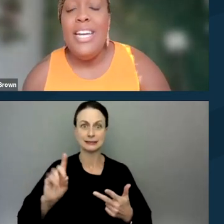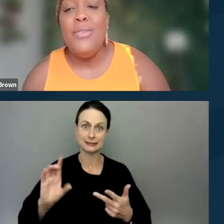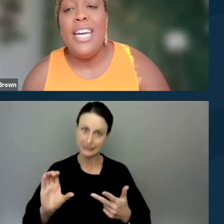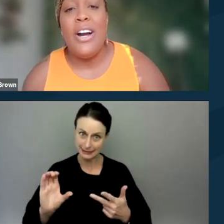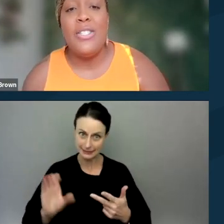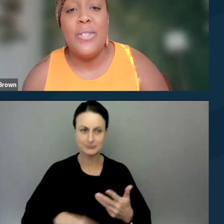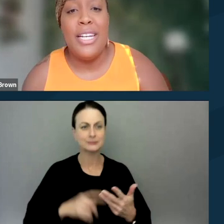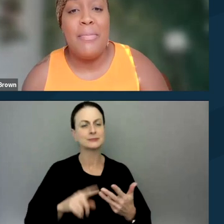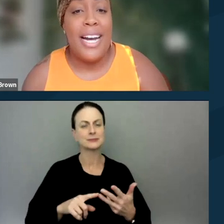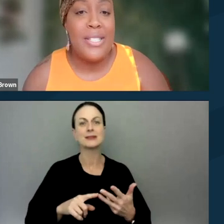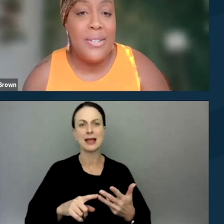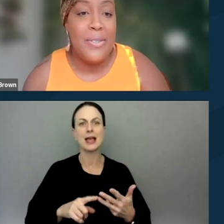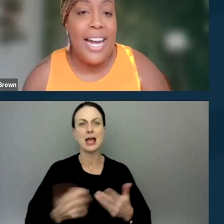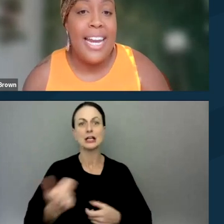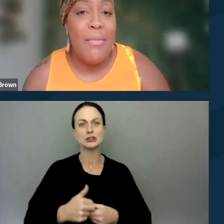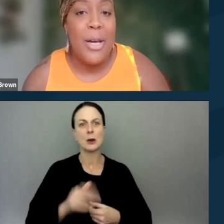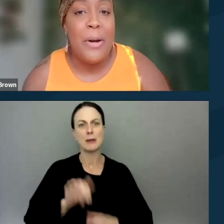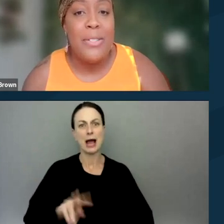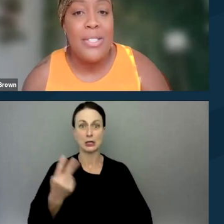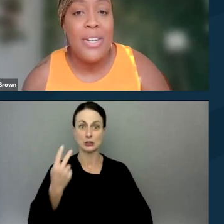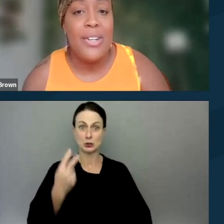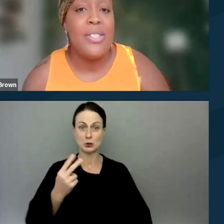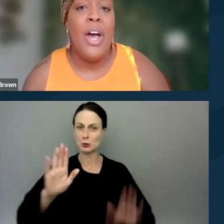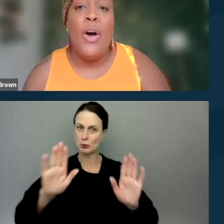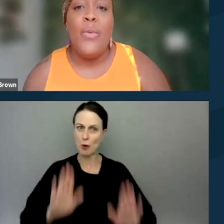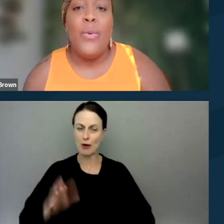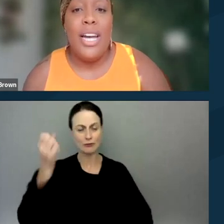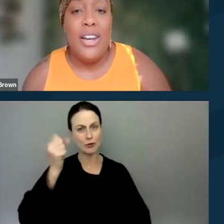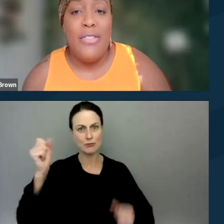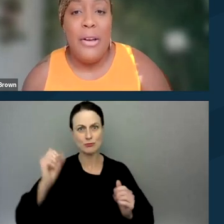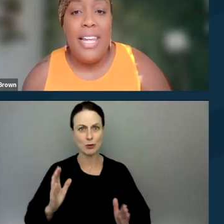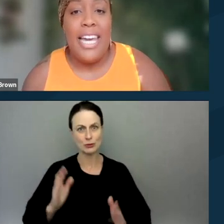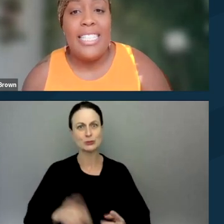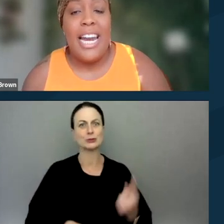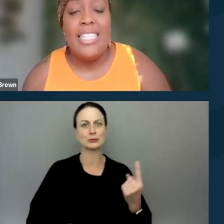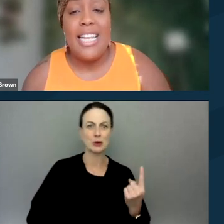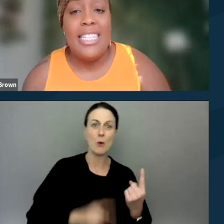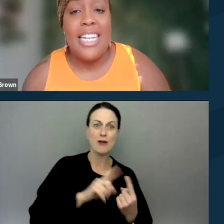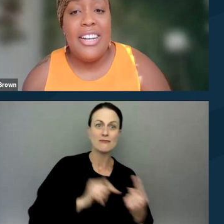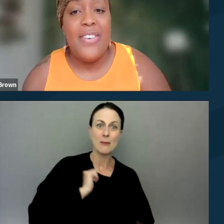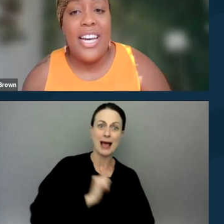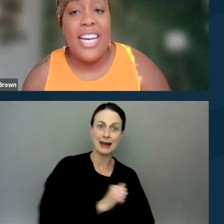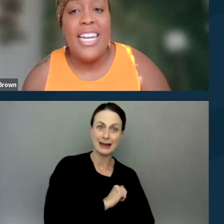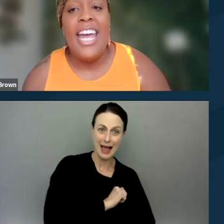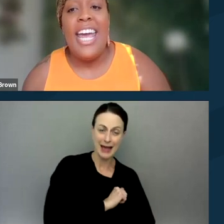And we are joined by two dynamic protestors, one from Atlanta, so Solidarity Fund